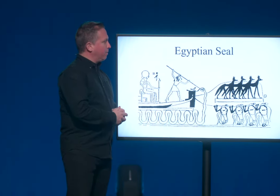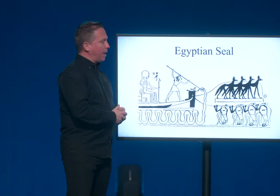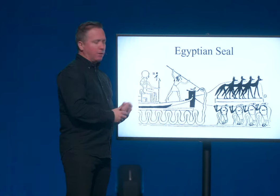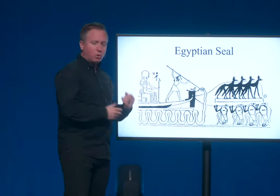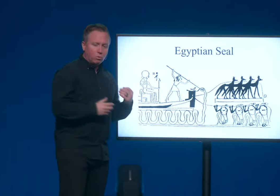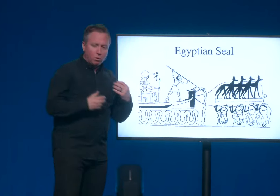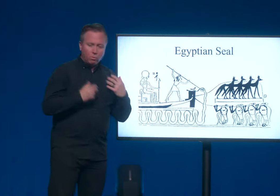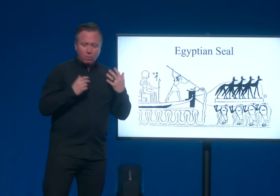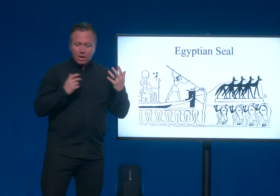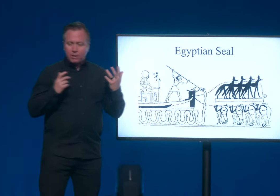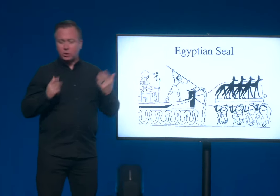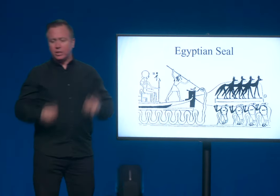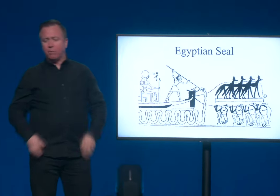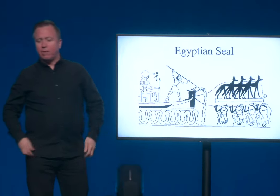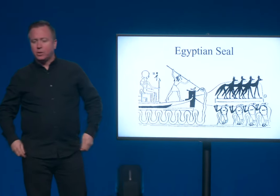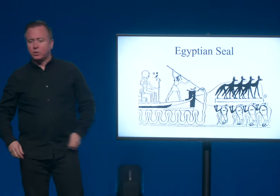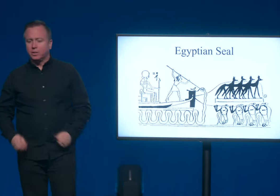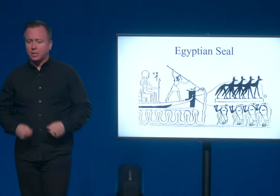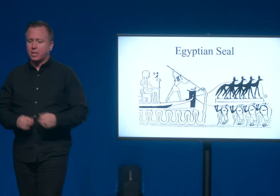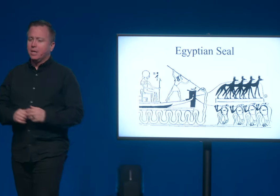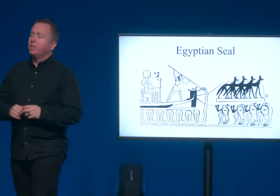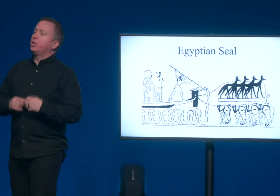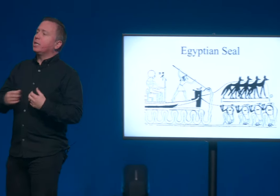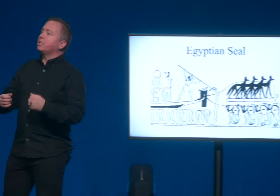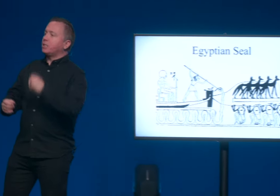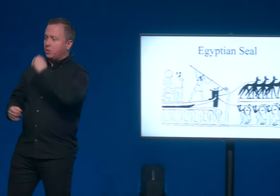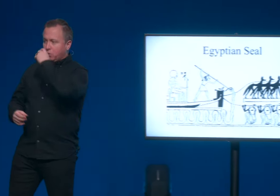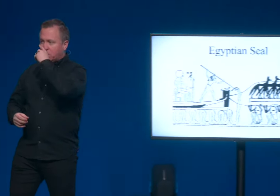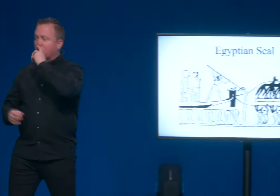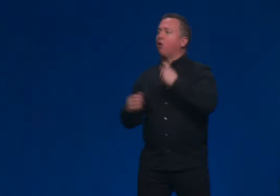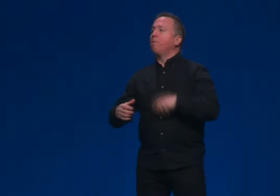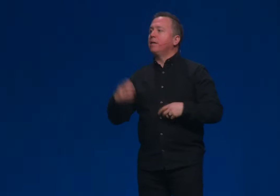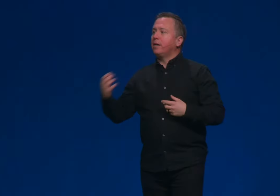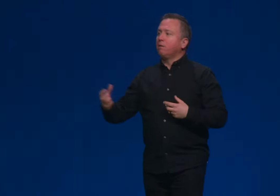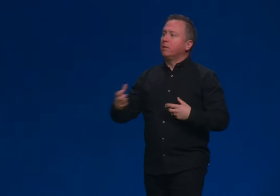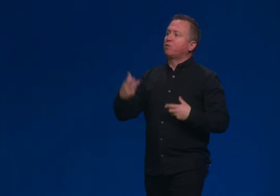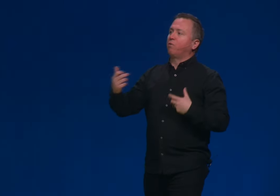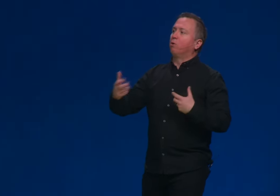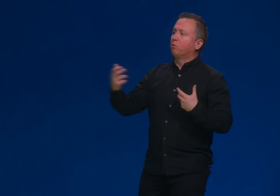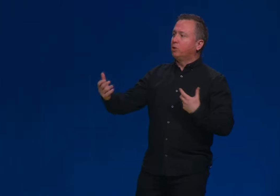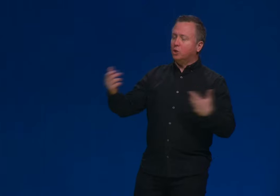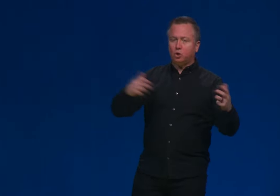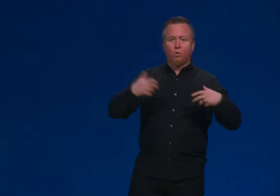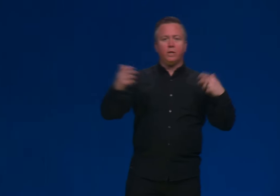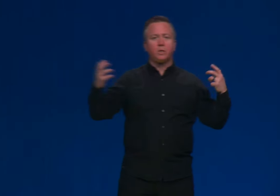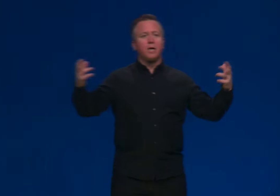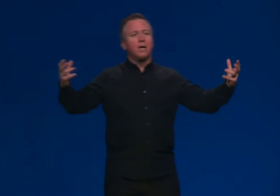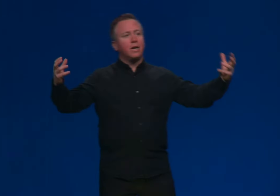Okay, so why do I show you that? Why do I show you these? Genesis uses common elements from origin stories. in that day and age thousands of years ago.